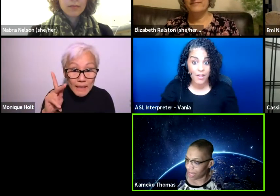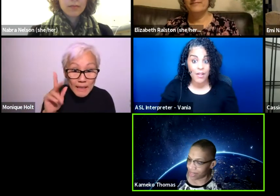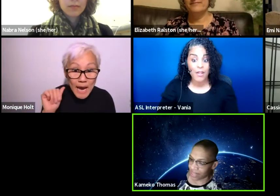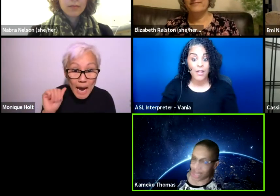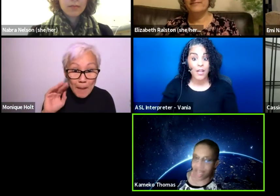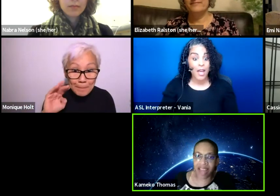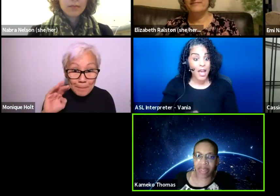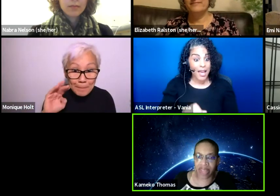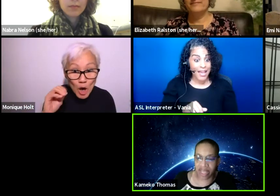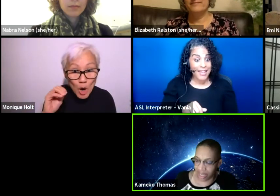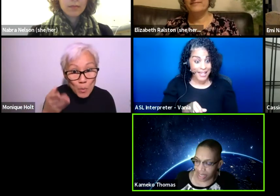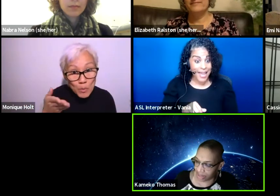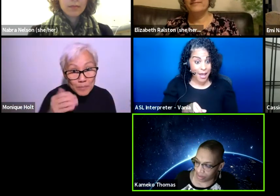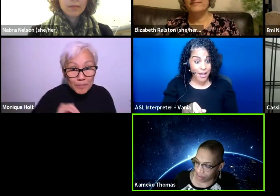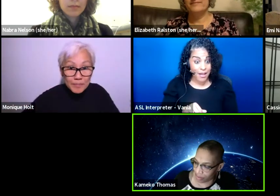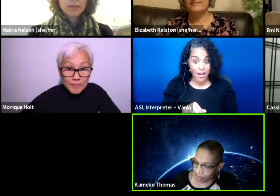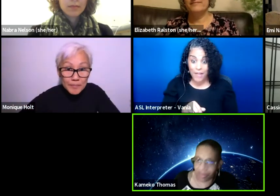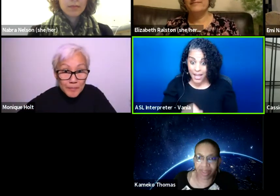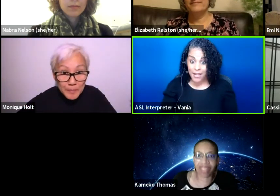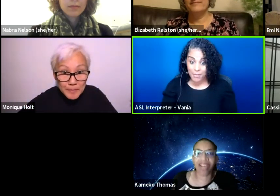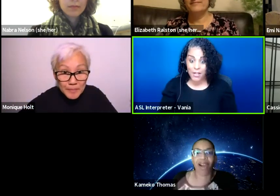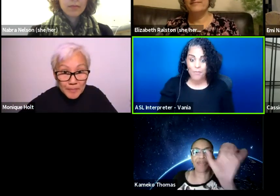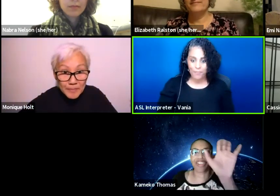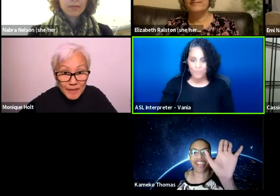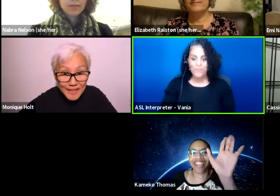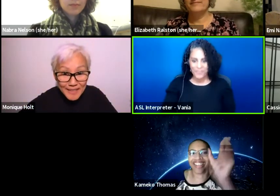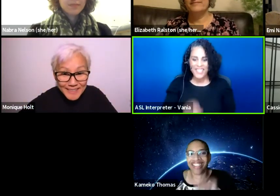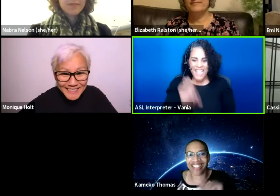Yes, I think. Yeah, okay, Kameko. Oh, sorry.